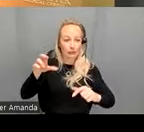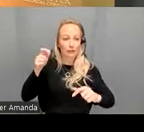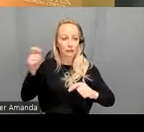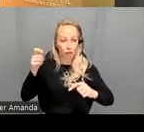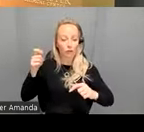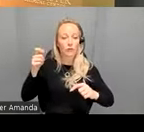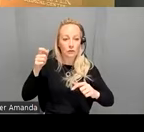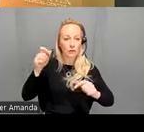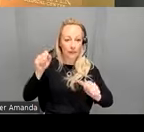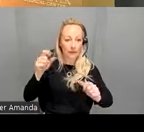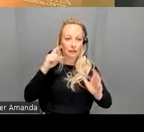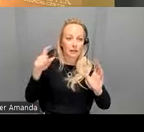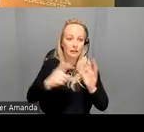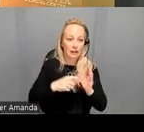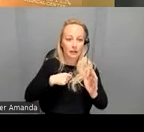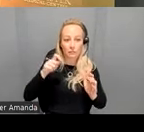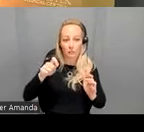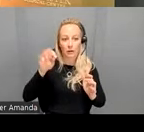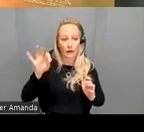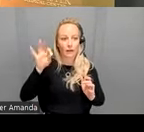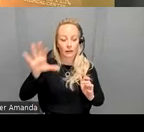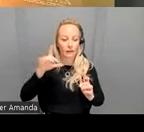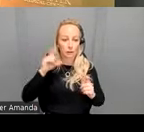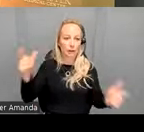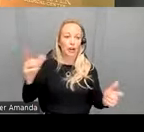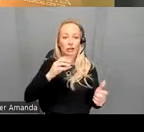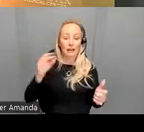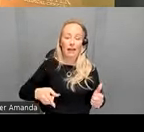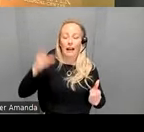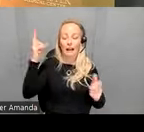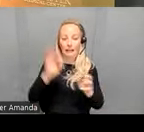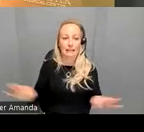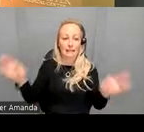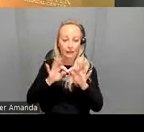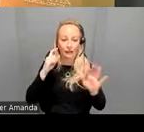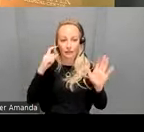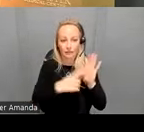Hedges G value 0.95 which is pretty large and it's highly significant and